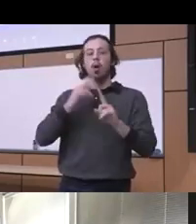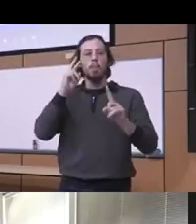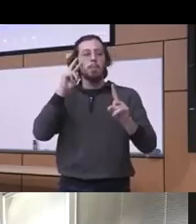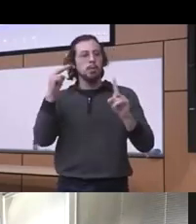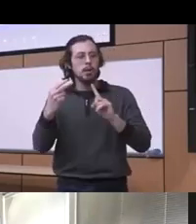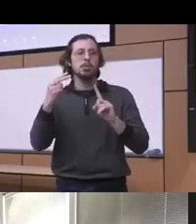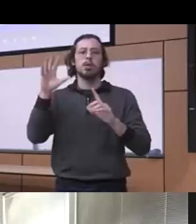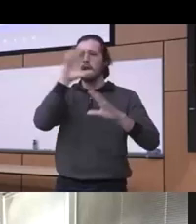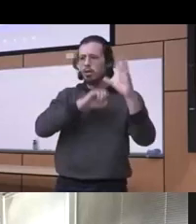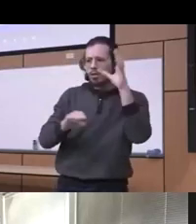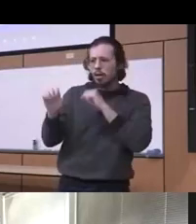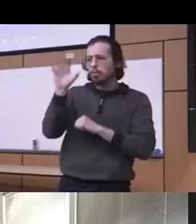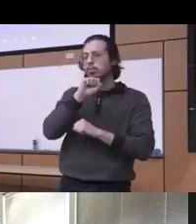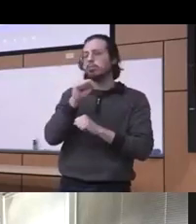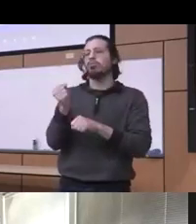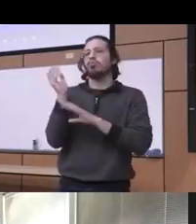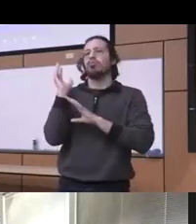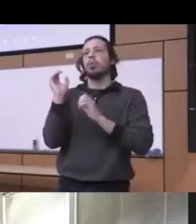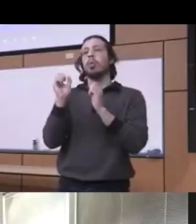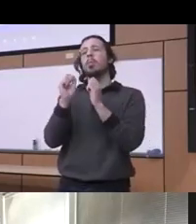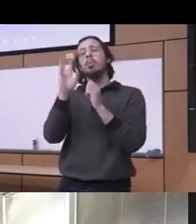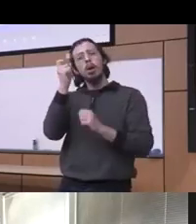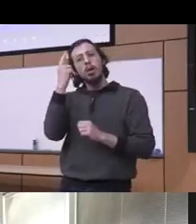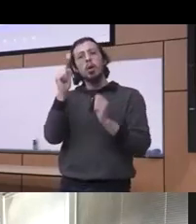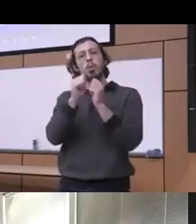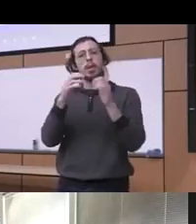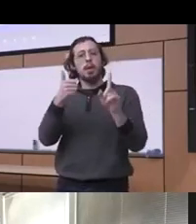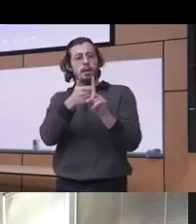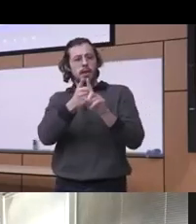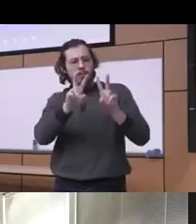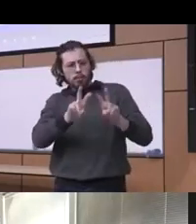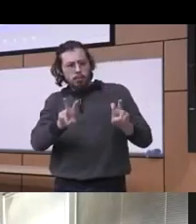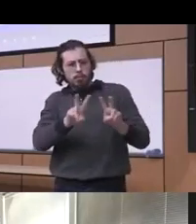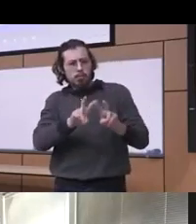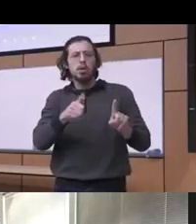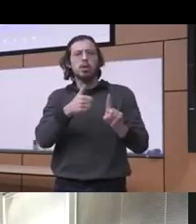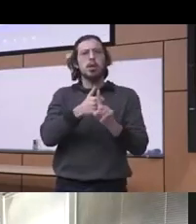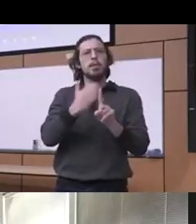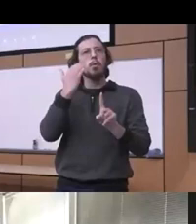know and without that self-awareness without that ability also to be empathic with people generally